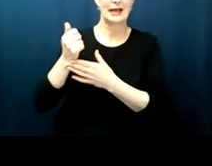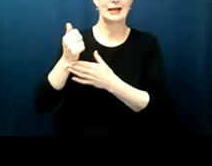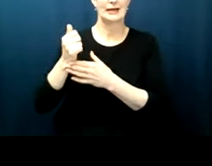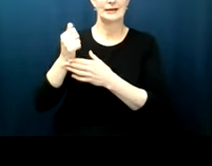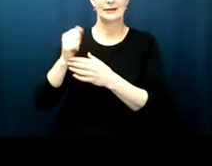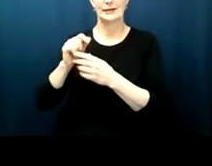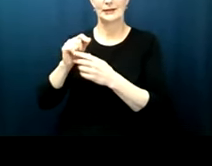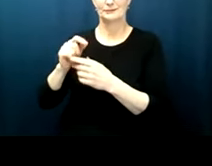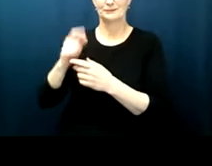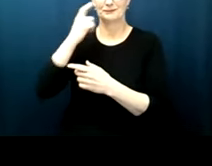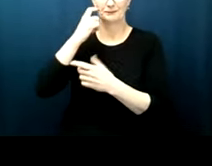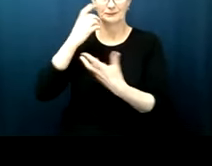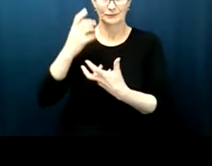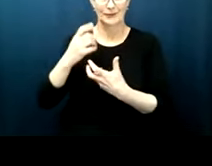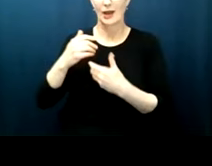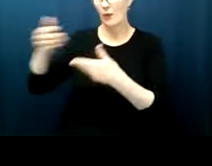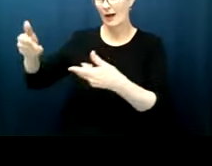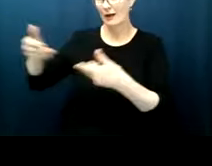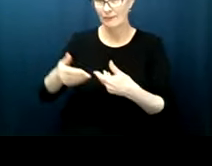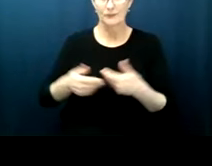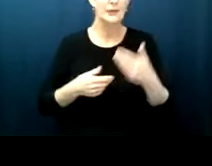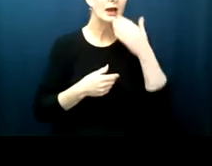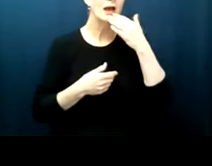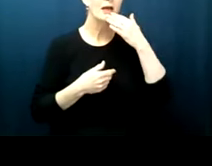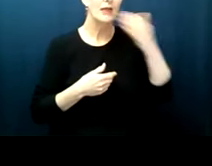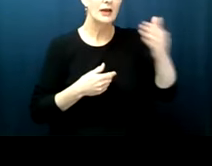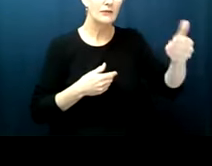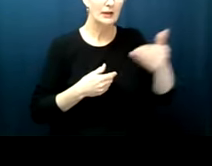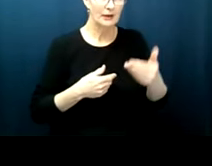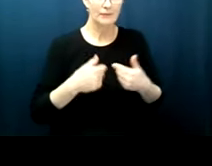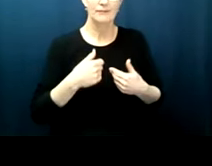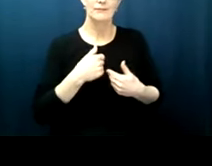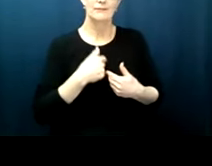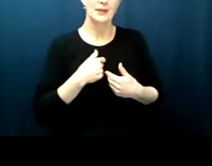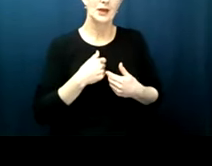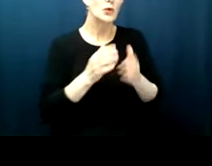thank you so much for having me paul um you know since i was asked to reflect on voting rights for